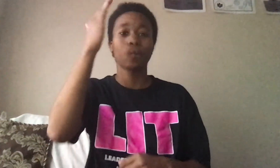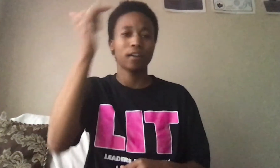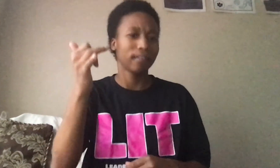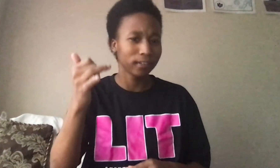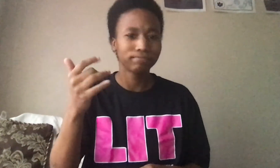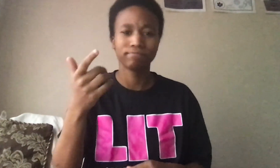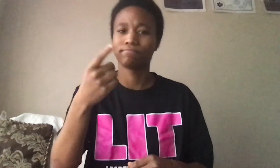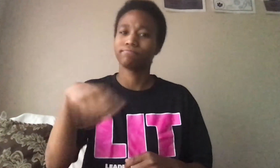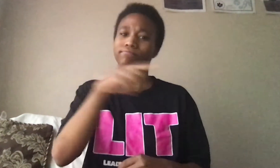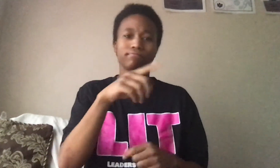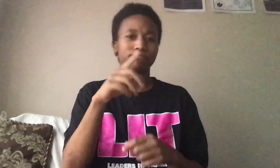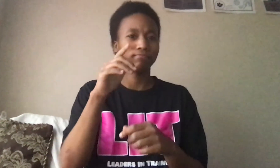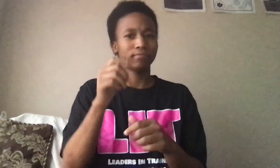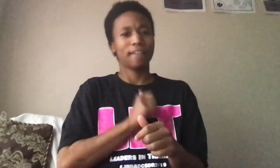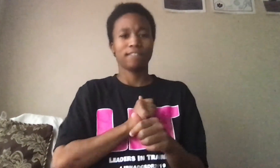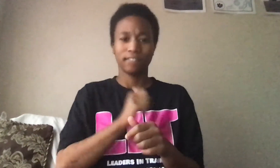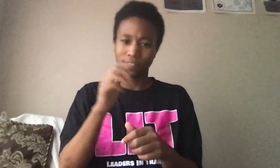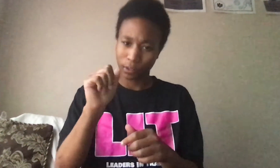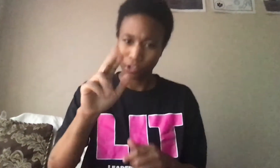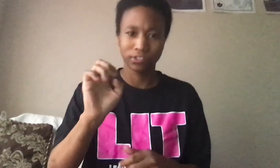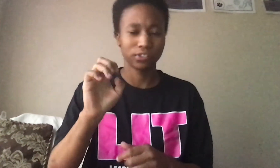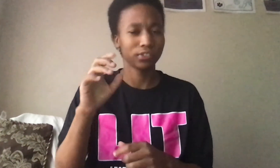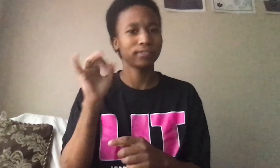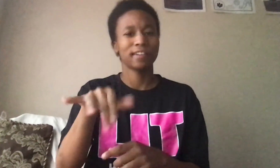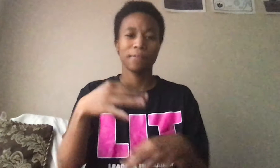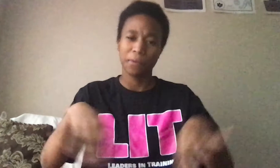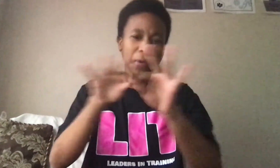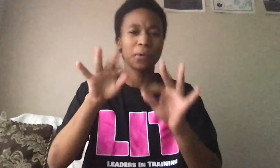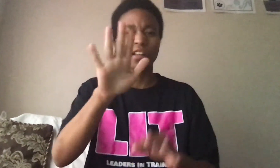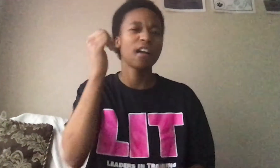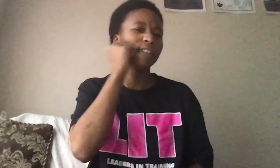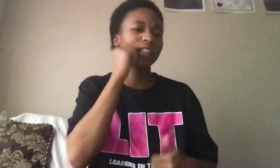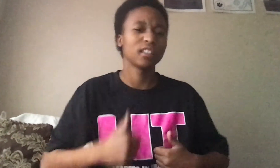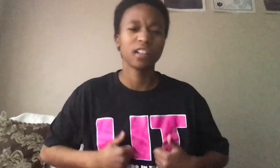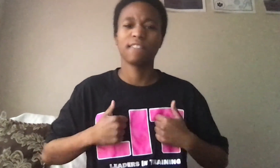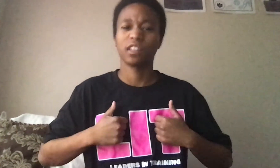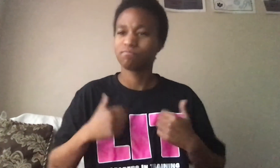That’s why self-care is important for your daily life.